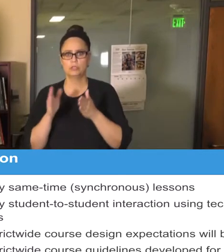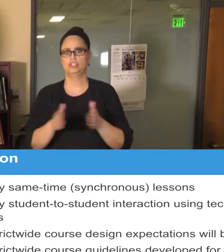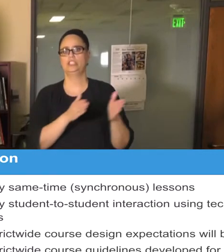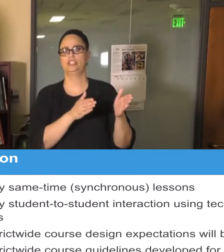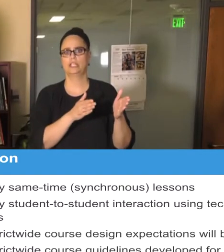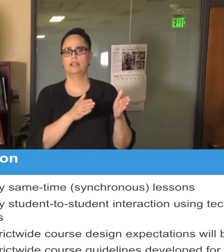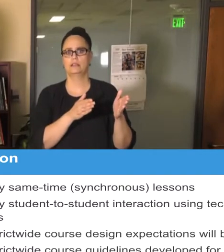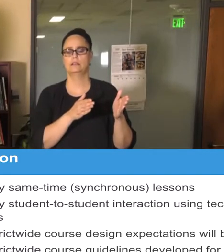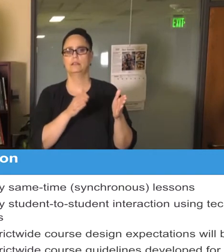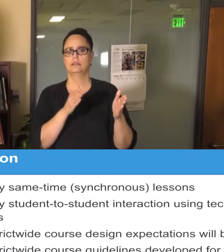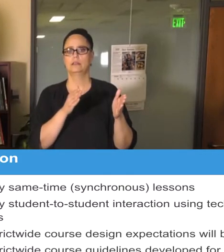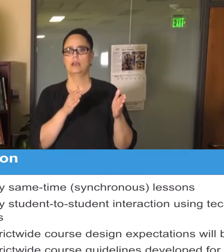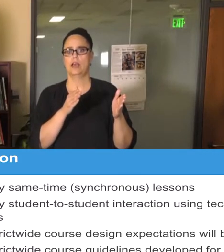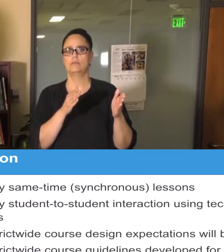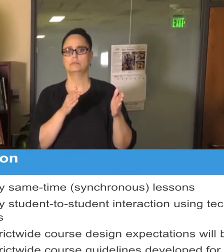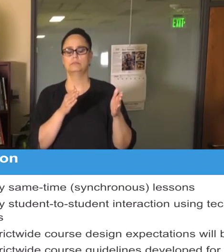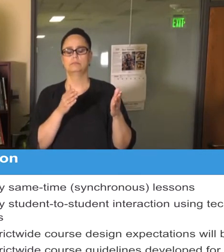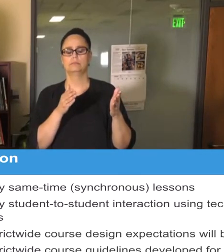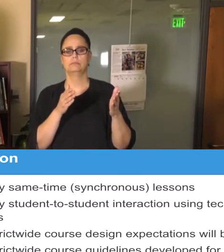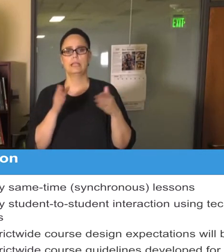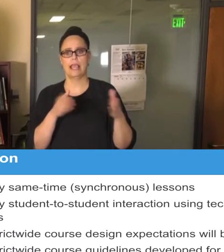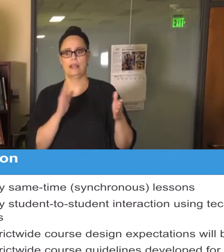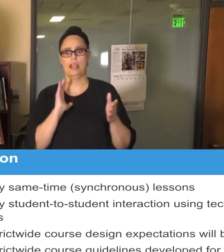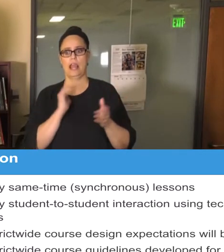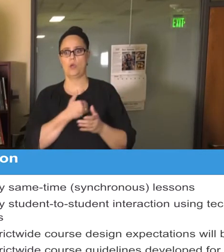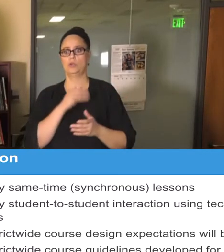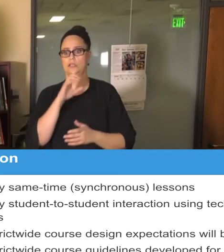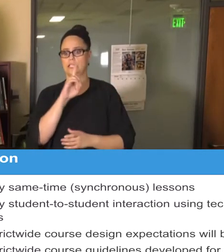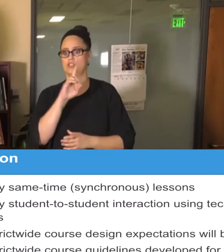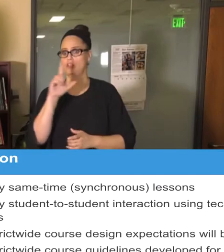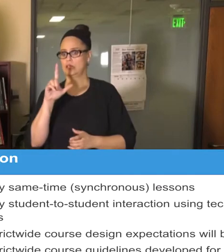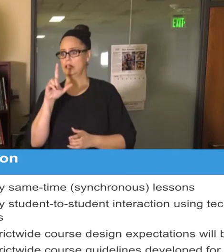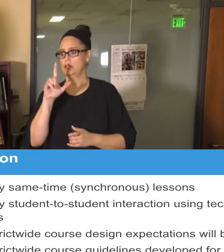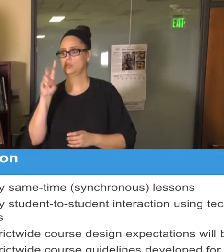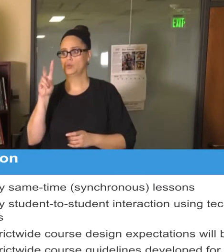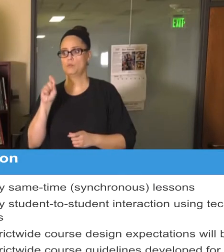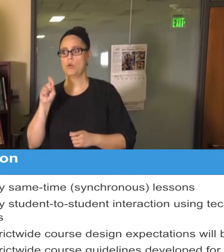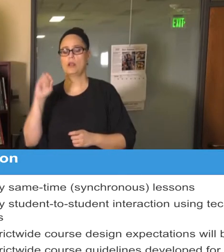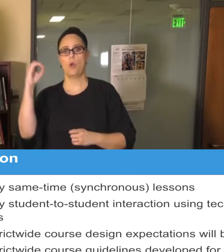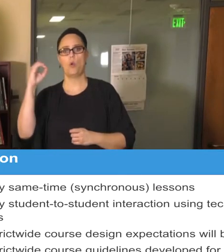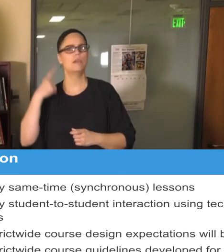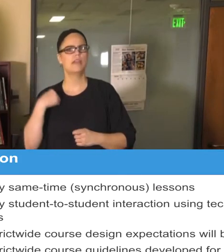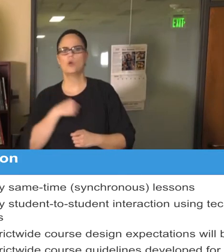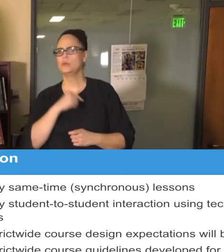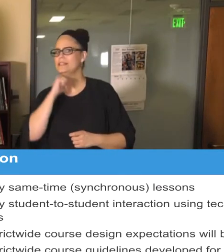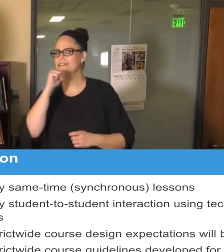and we want to make sure that even in distance learning 2.0 that we haven't forgotten about how we want our long-term student